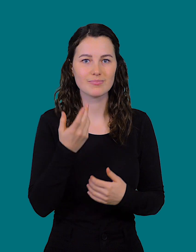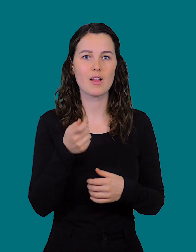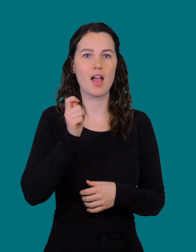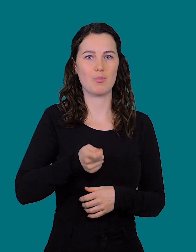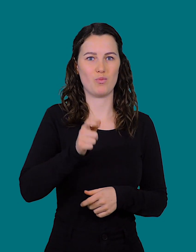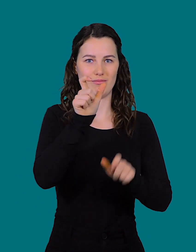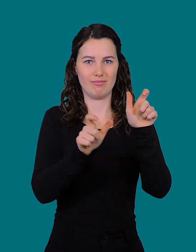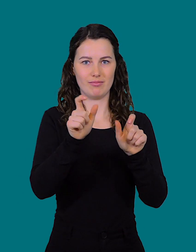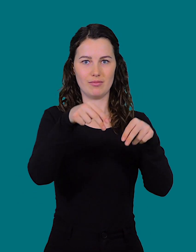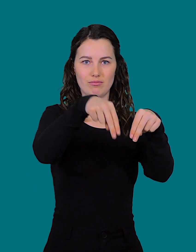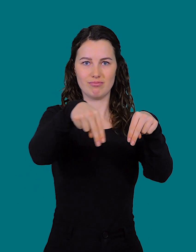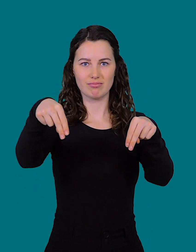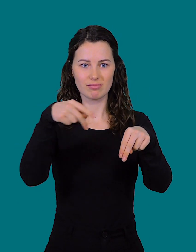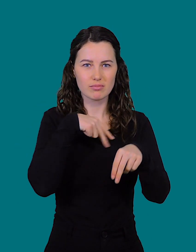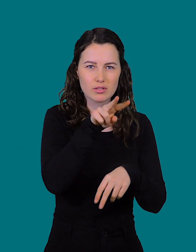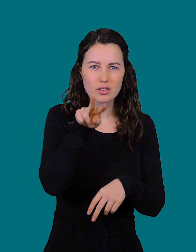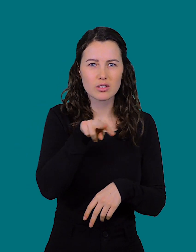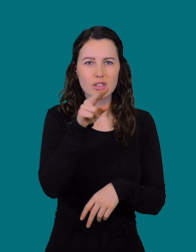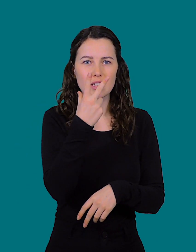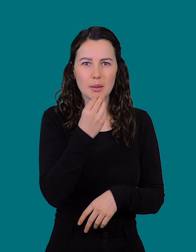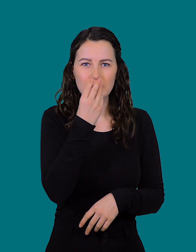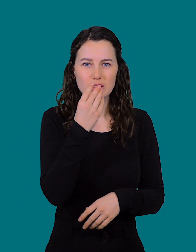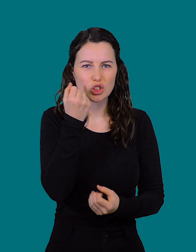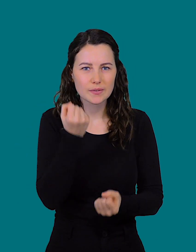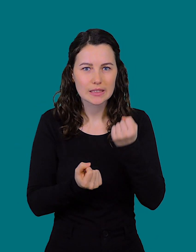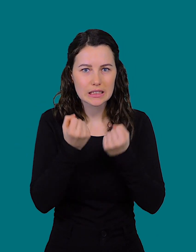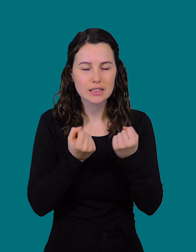because she can't see their mouths.